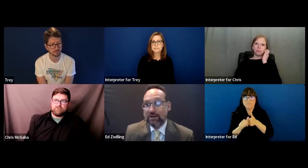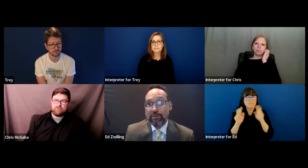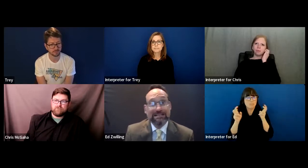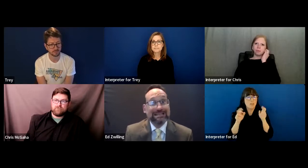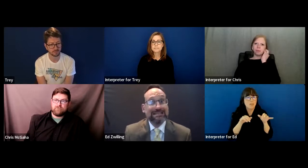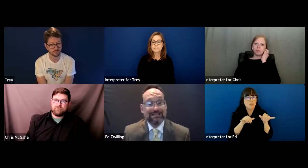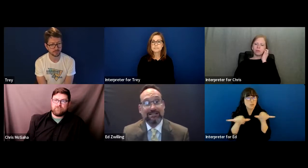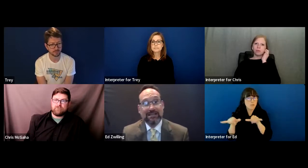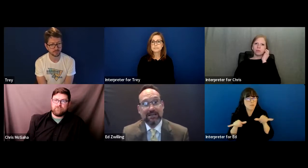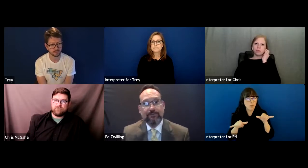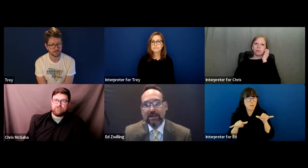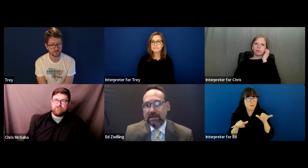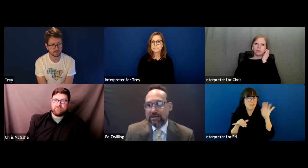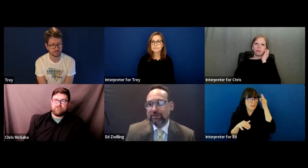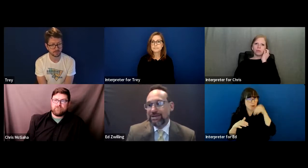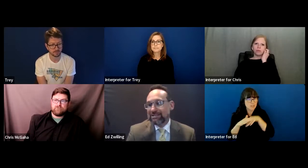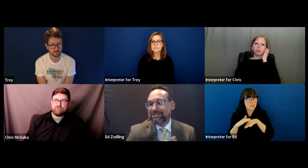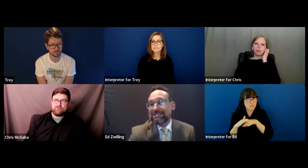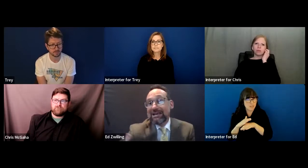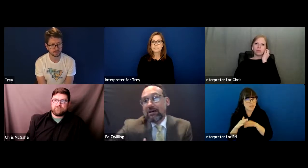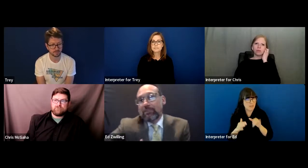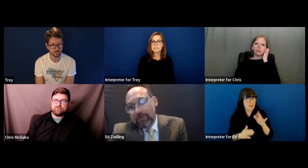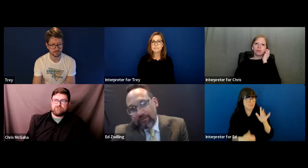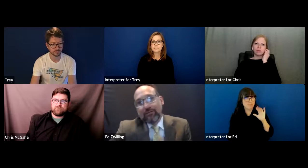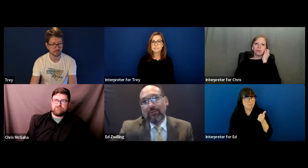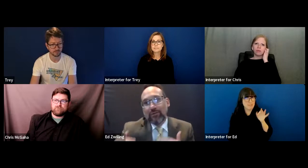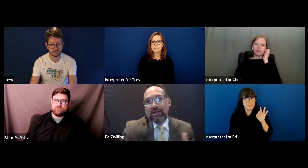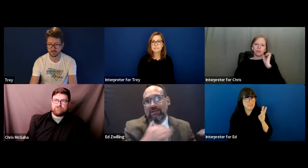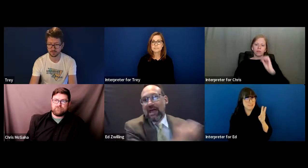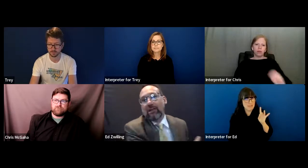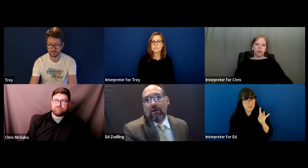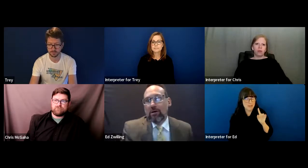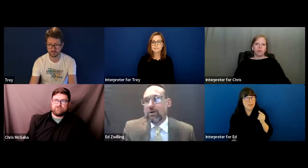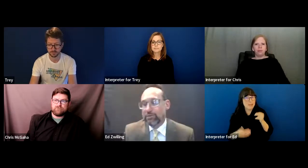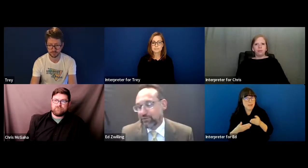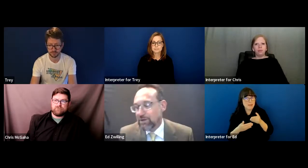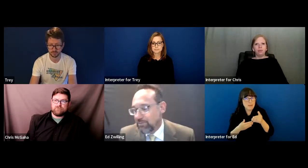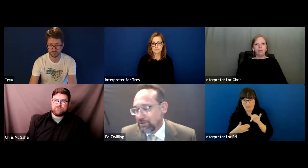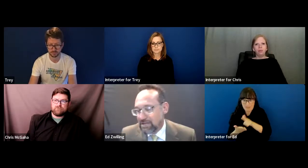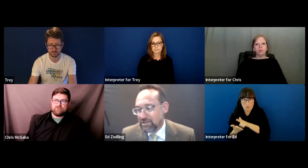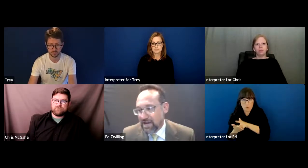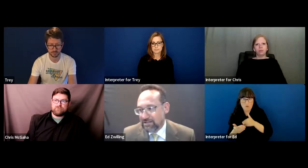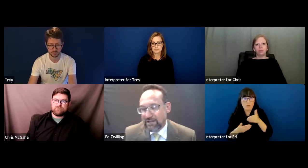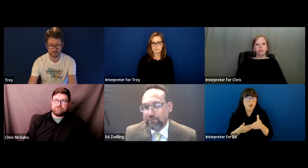standards. That went back to 1968. So the next step from looking at that law was the Rehabilitation Act.